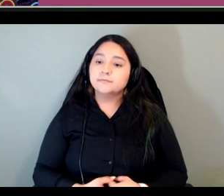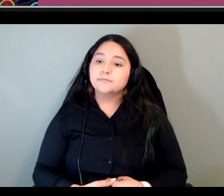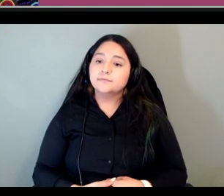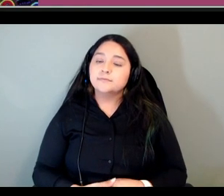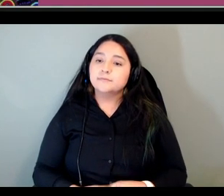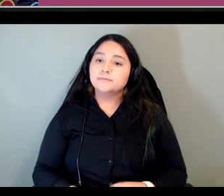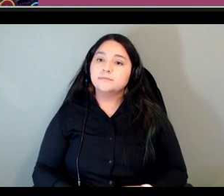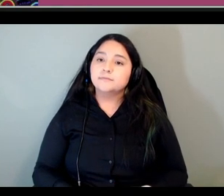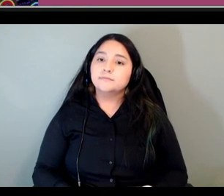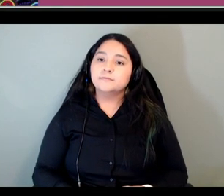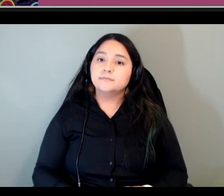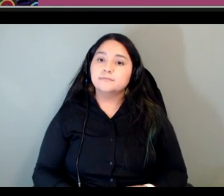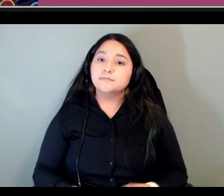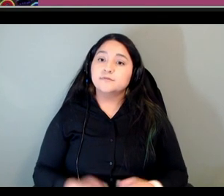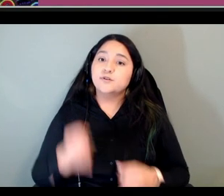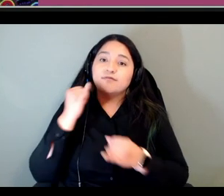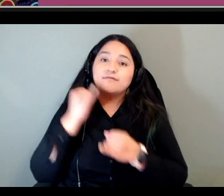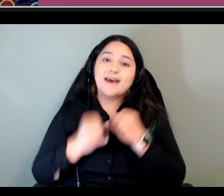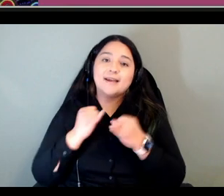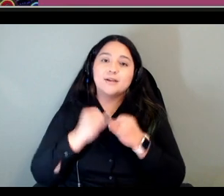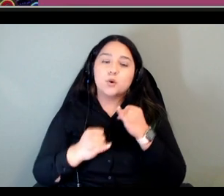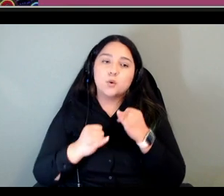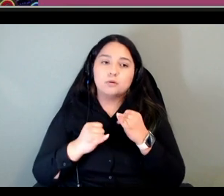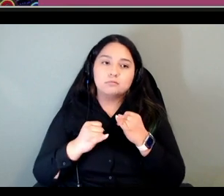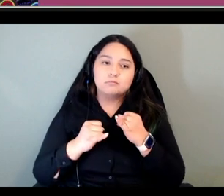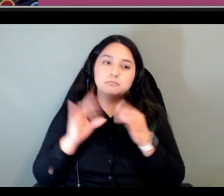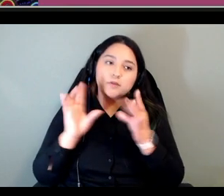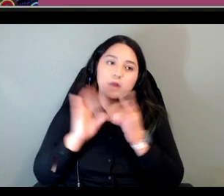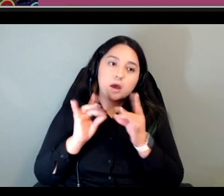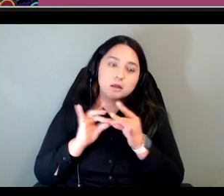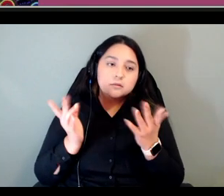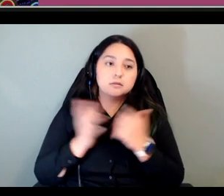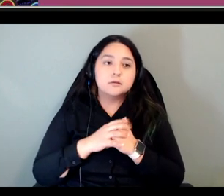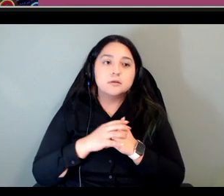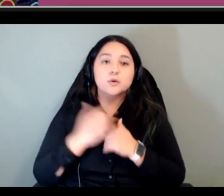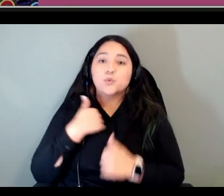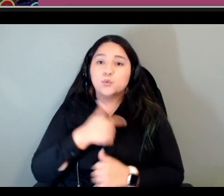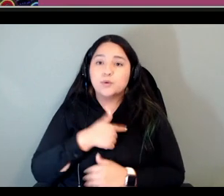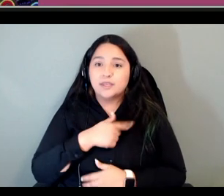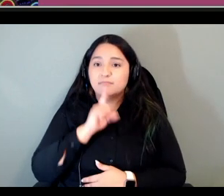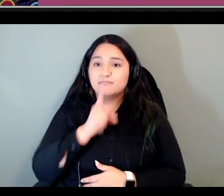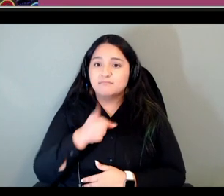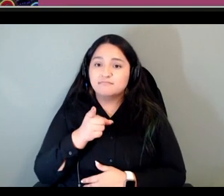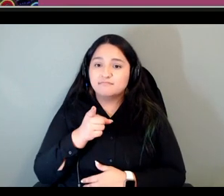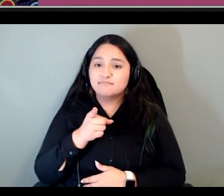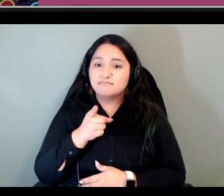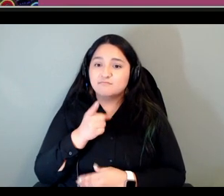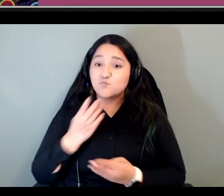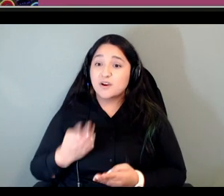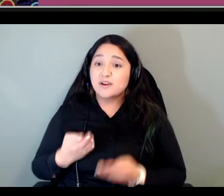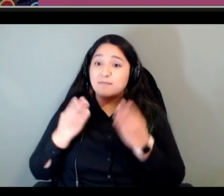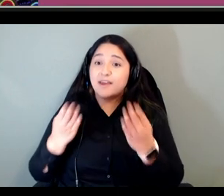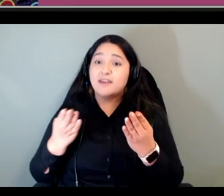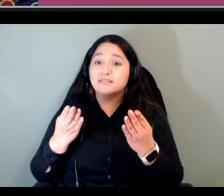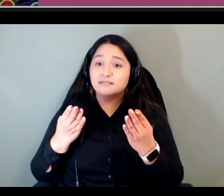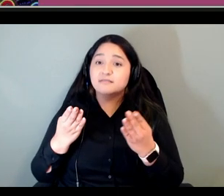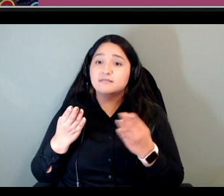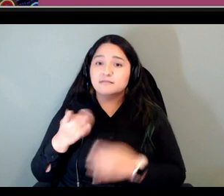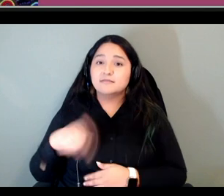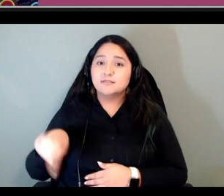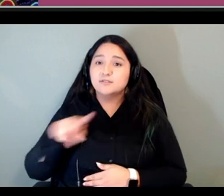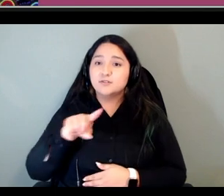so our final thoughts we highly recommend that you investigate the legal issues around